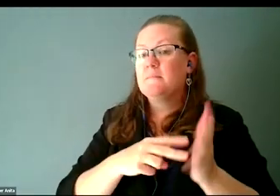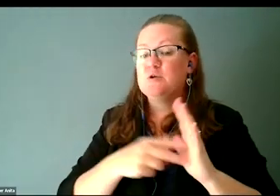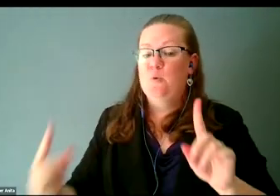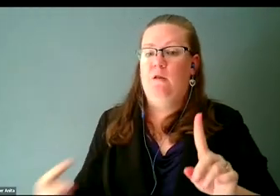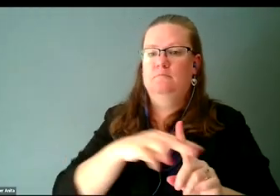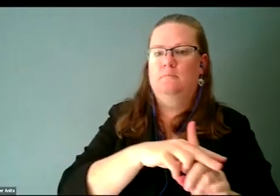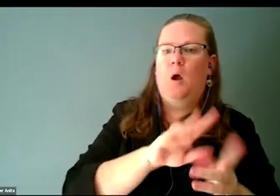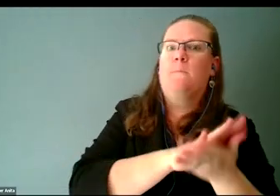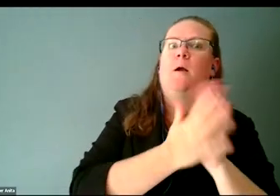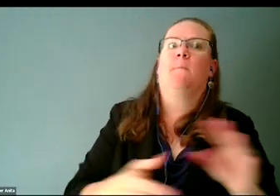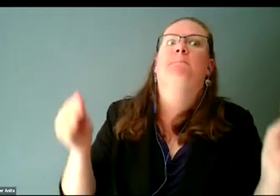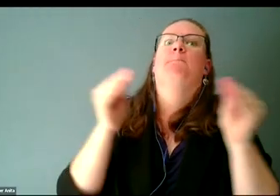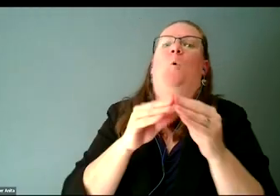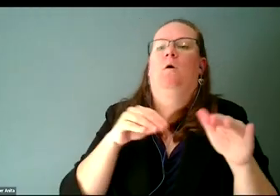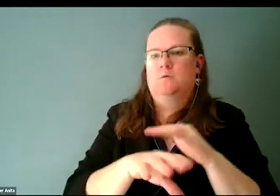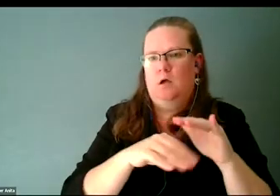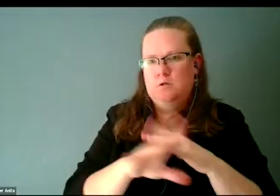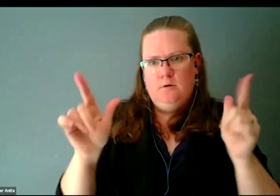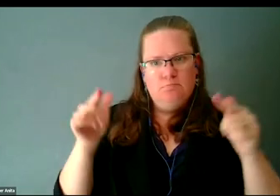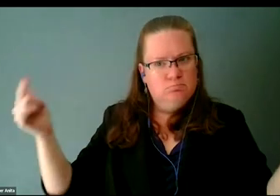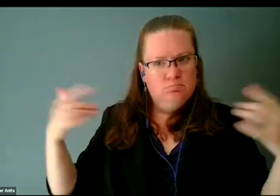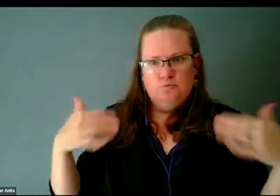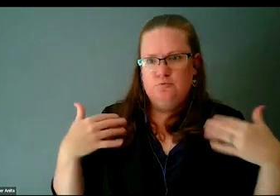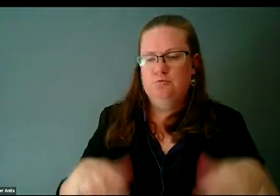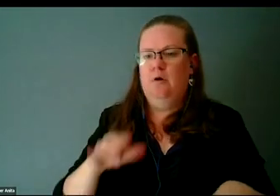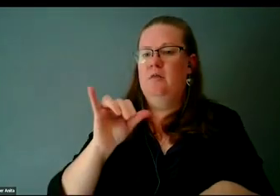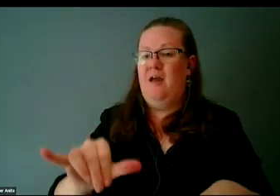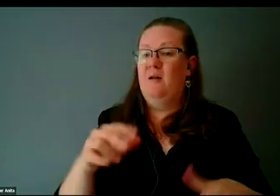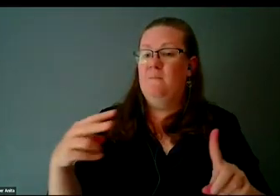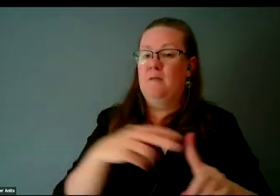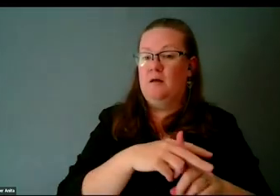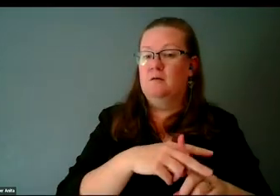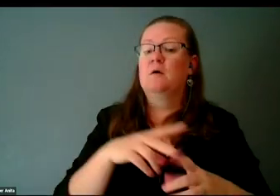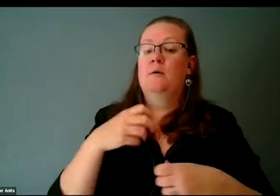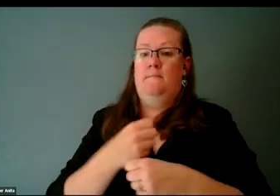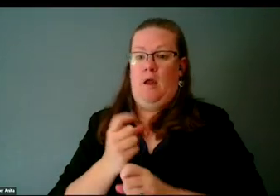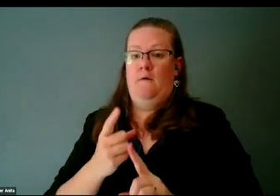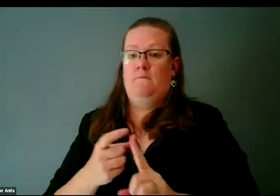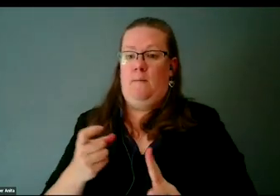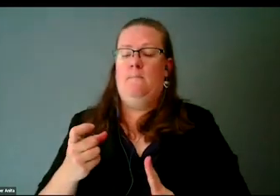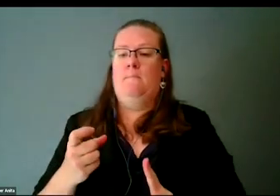This Flo Tools plugin was created by Professor Chi Kim over at Berkeley,